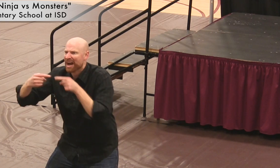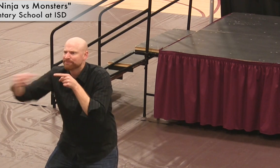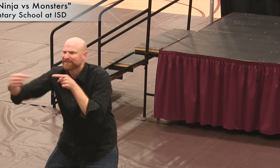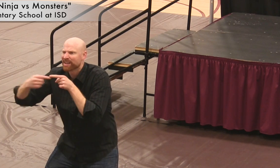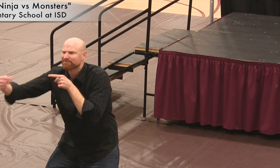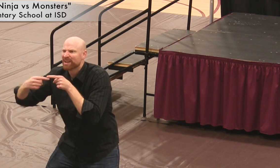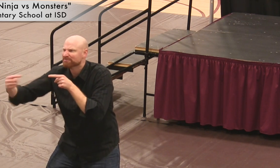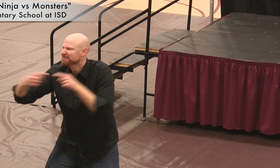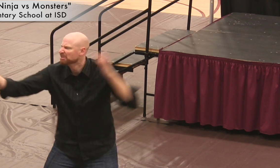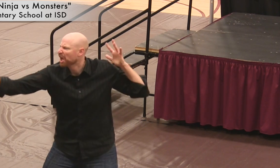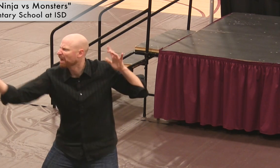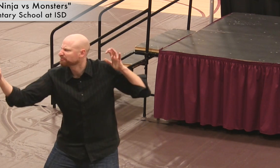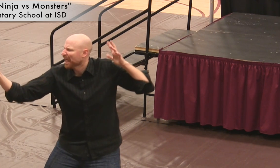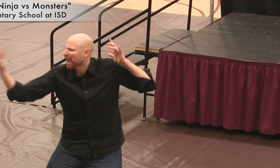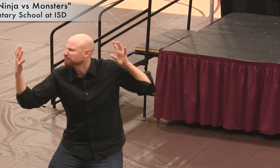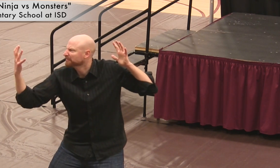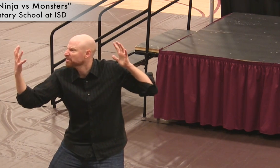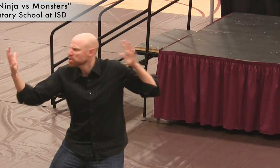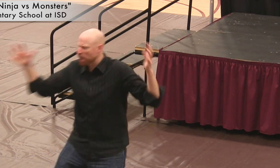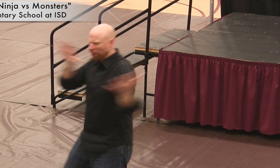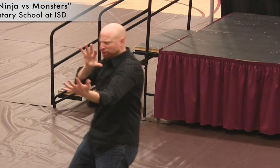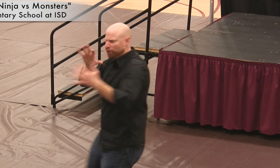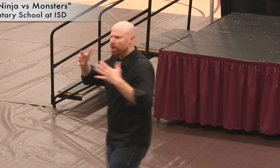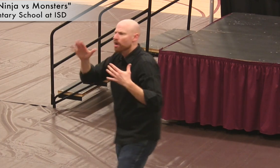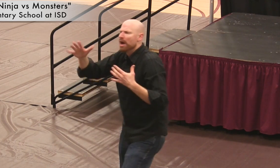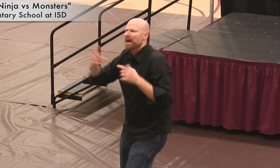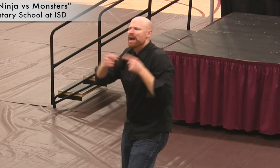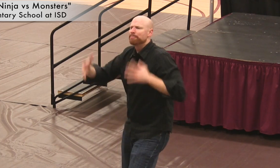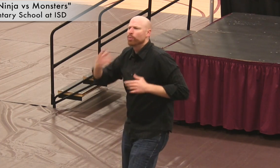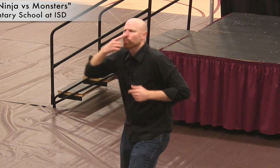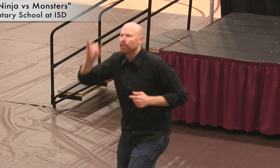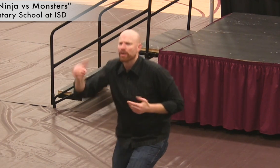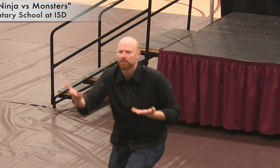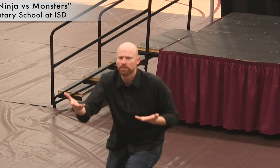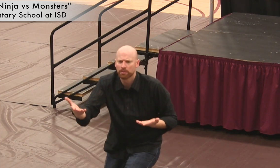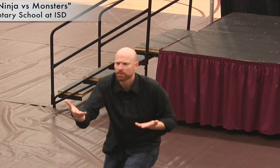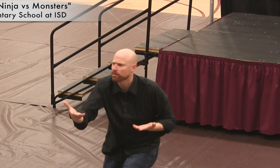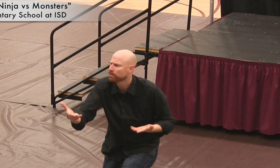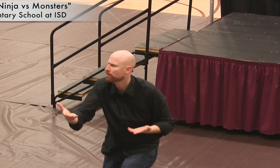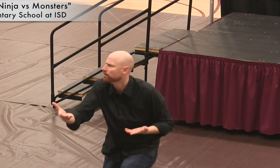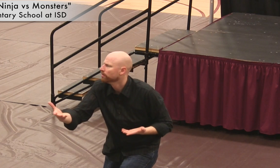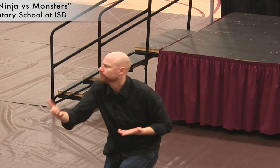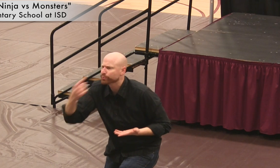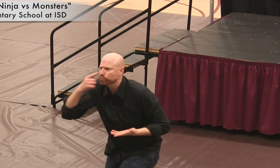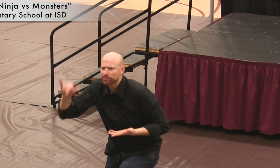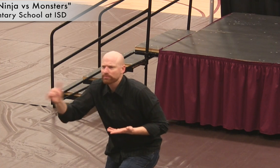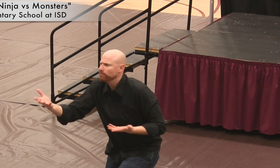turns his gaze toward approaching enemies. What do you think those enemies look like?